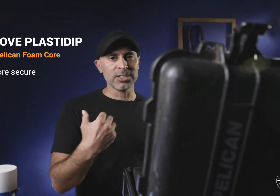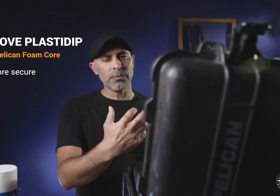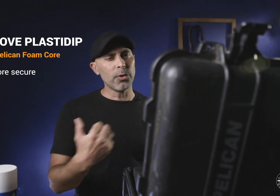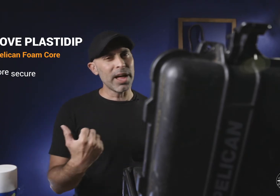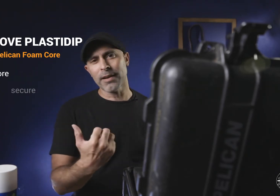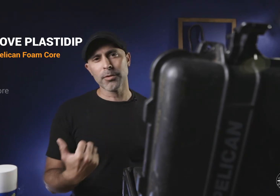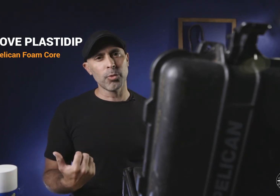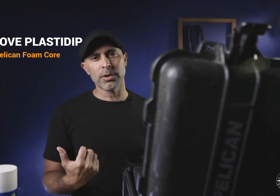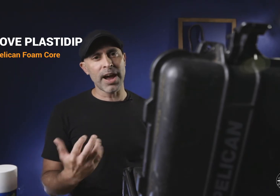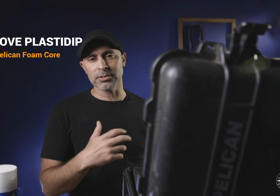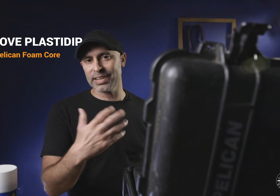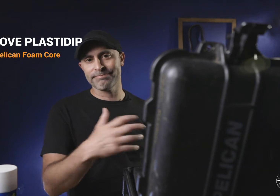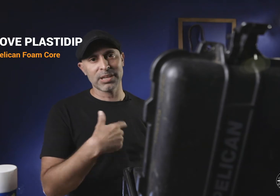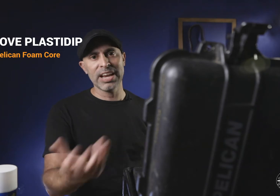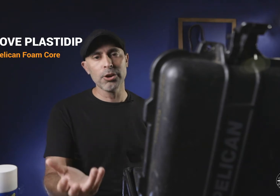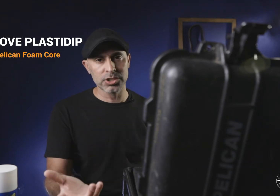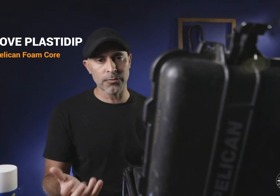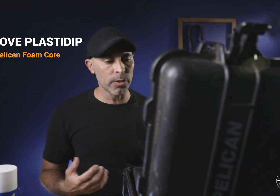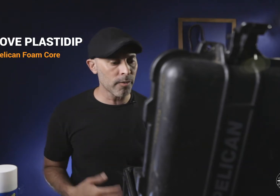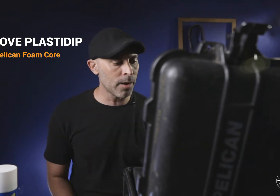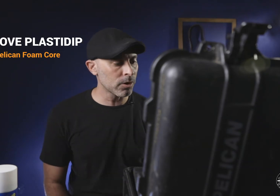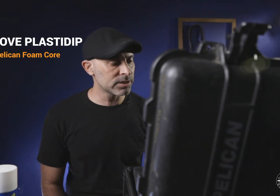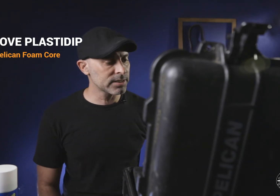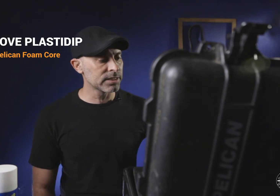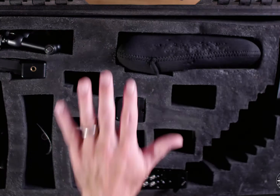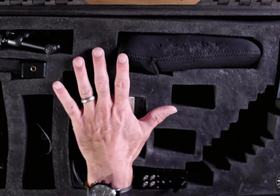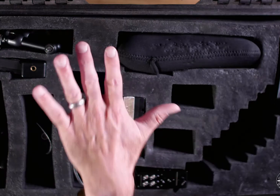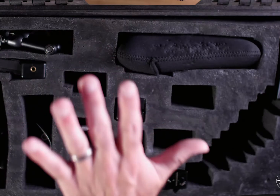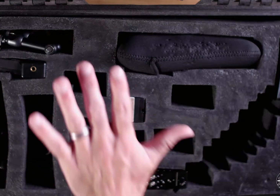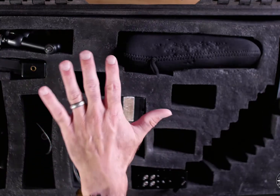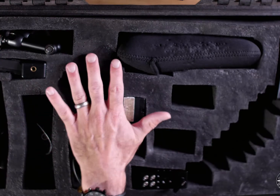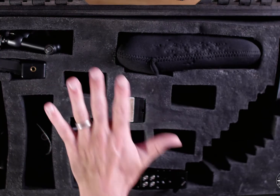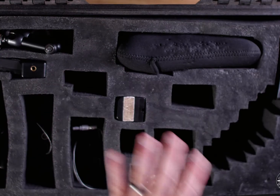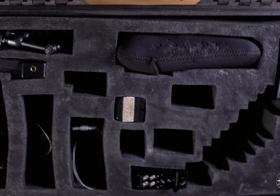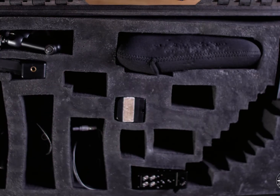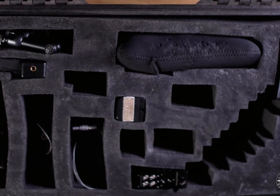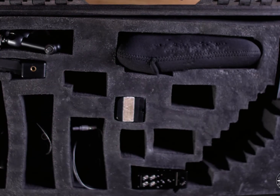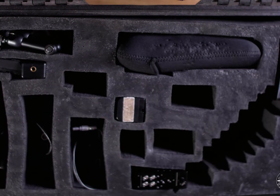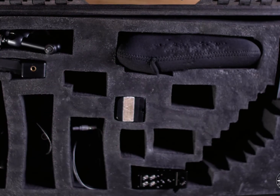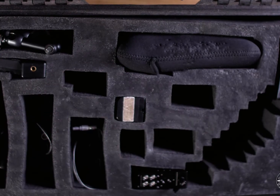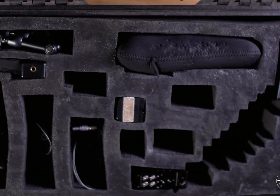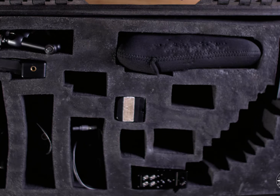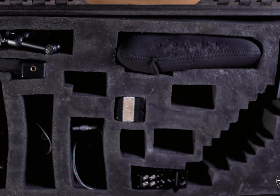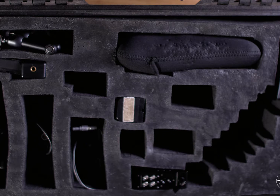I just don't feel that comfortable with the dividers I can hear stuff rolling around where is this it's in there it's secure so for me the foam divide the